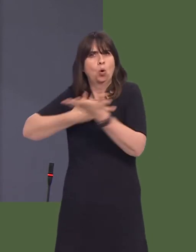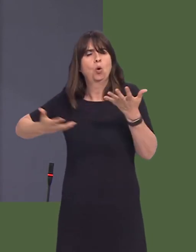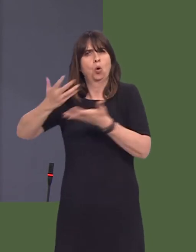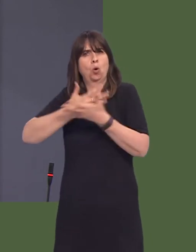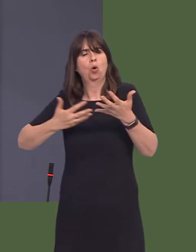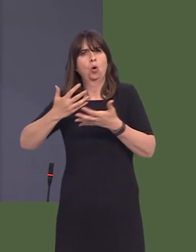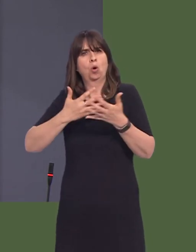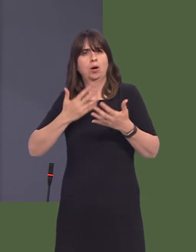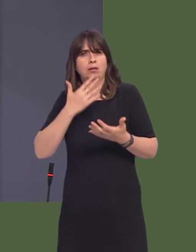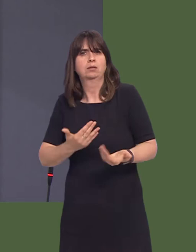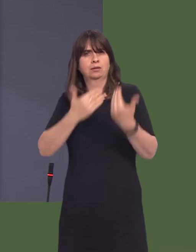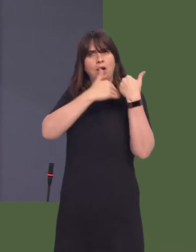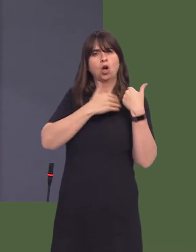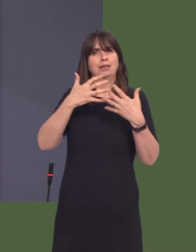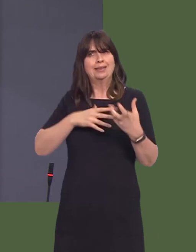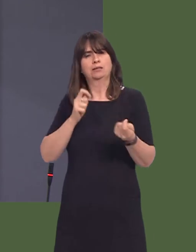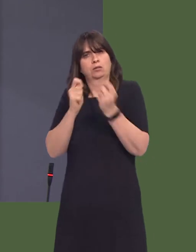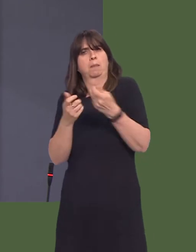prepare to take on those changes before you leave office?